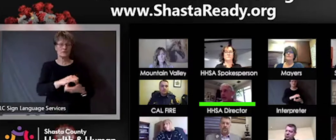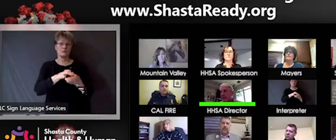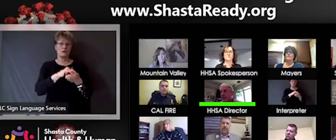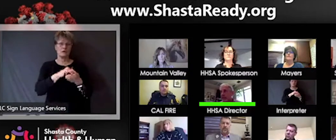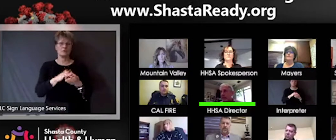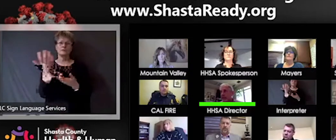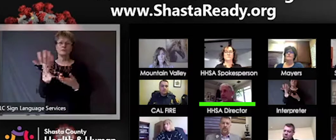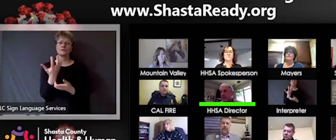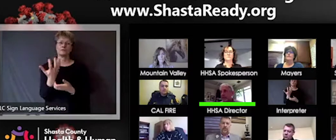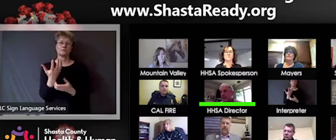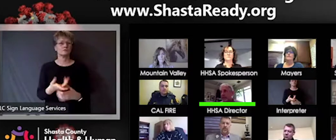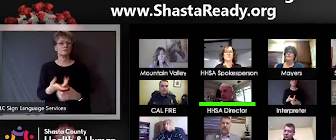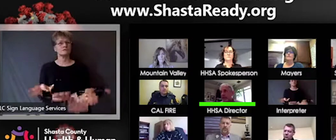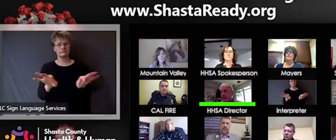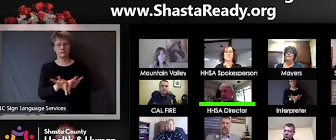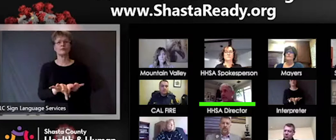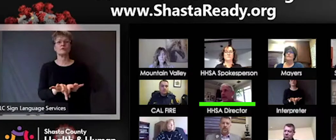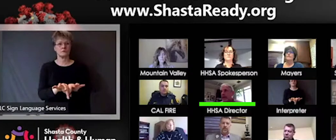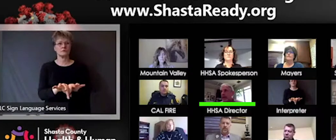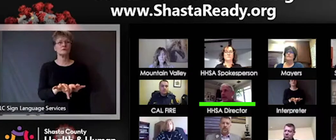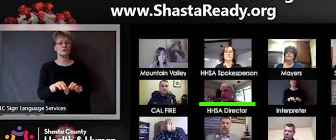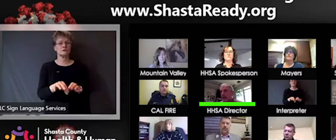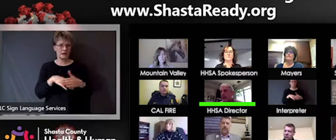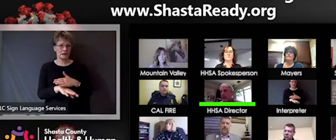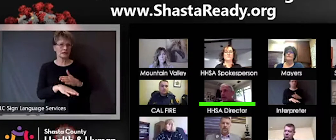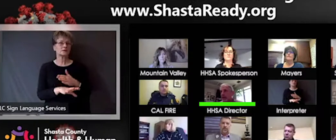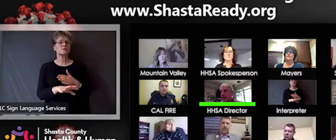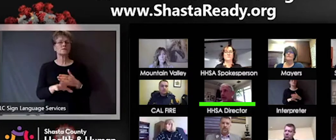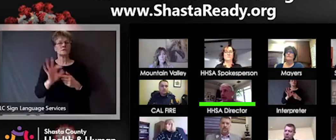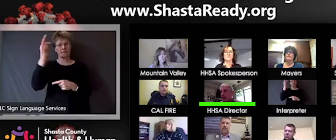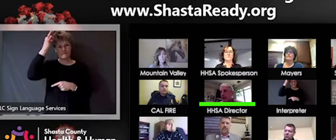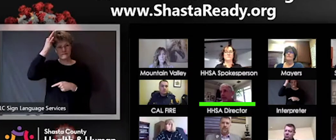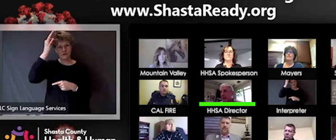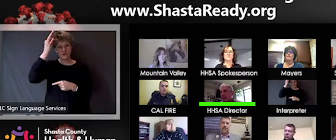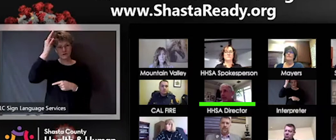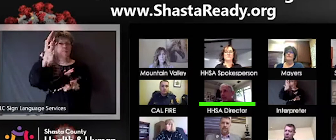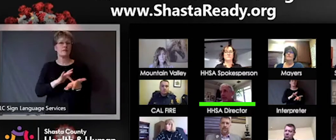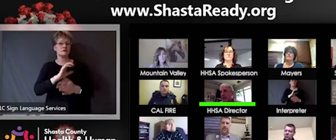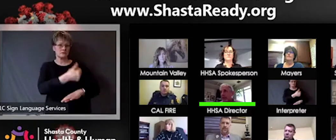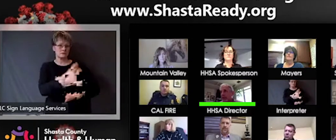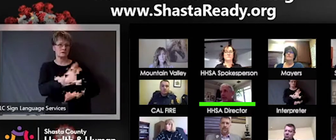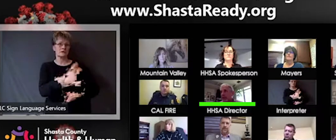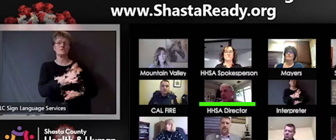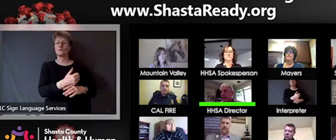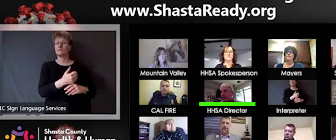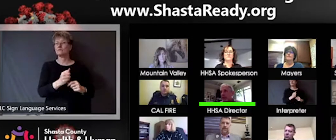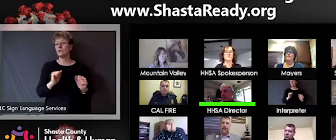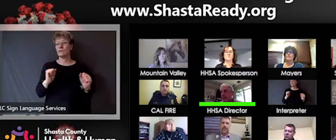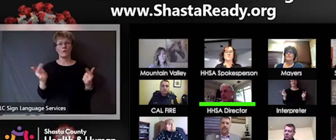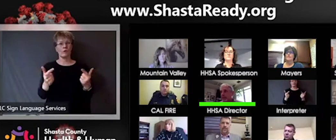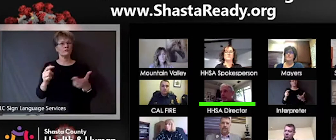Federal Medical Station and a continue to cooperate with us on other matters